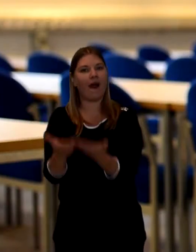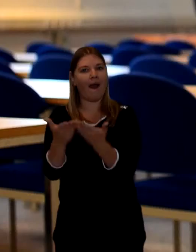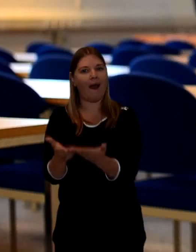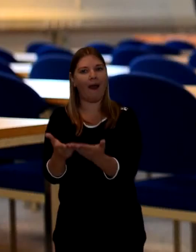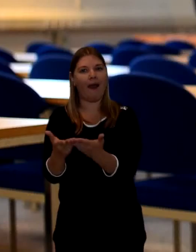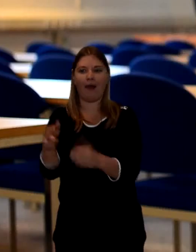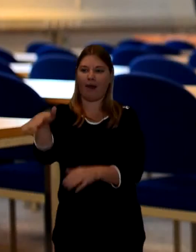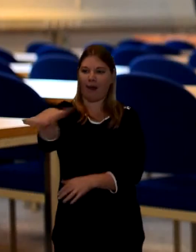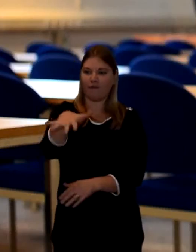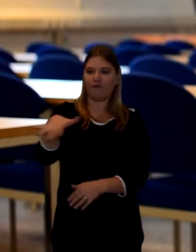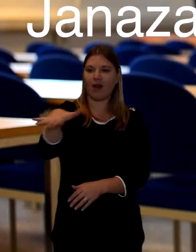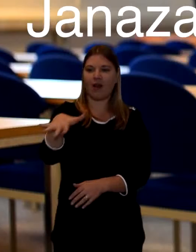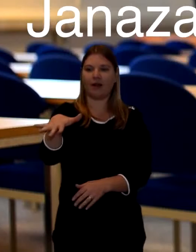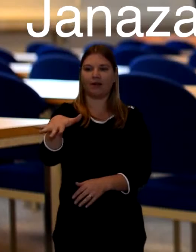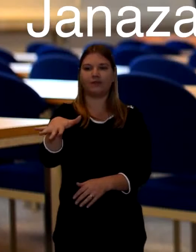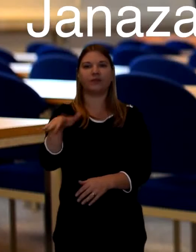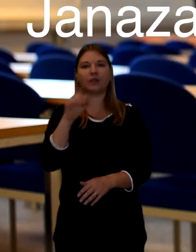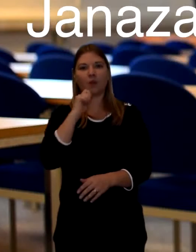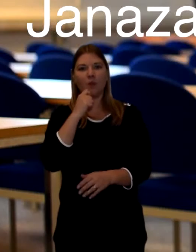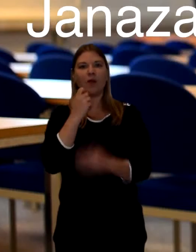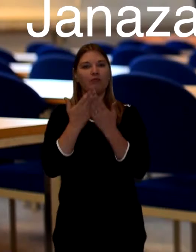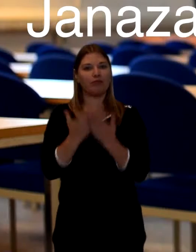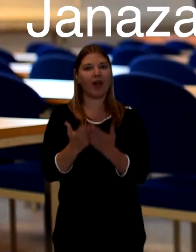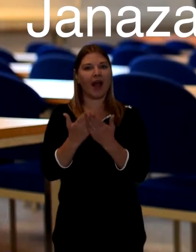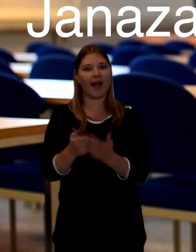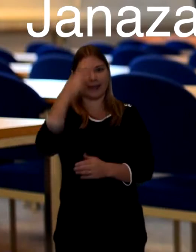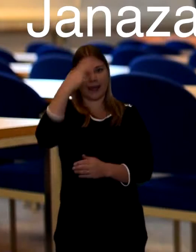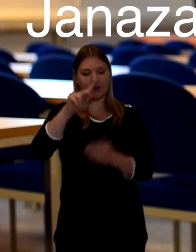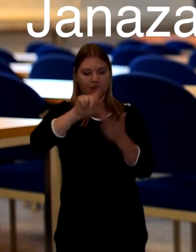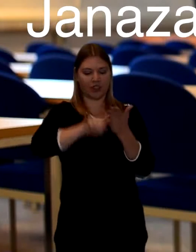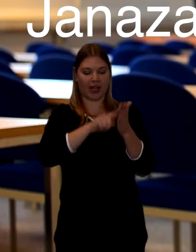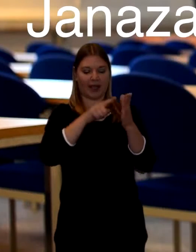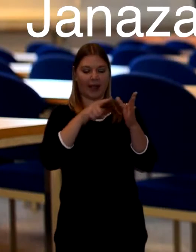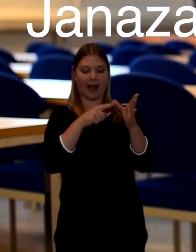The funeral prayer which is known as the chinaza will be read by the men in the mosque